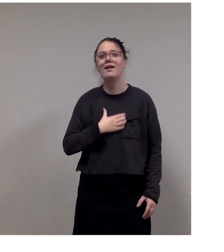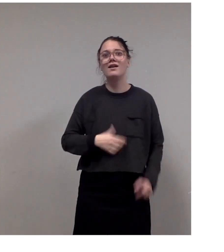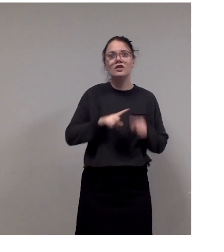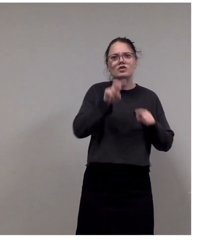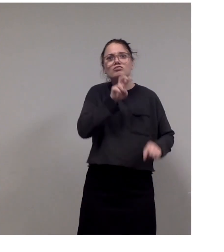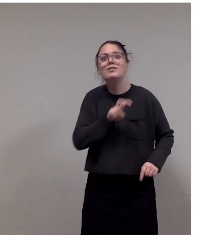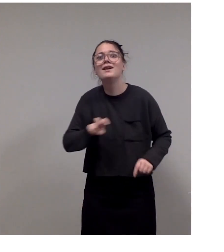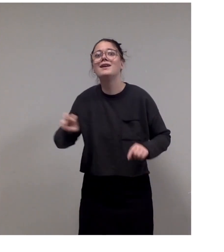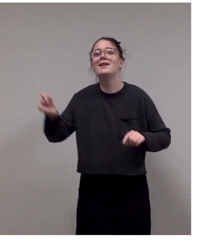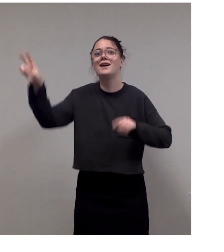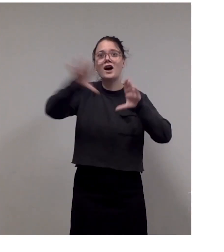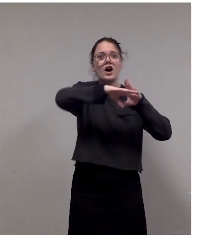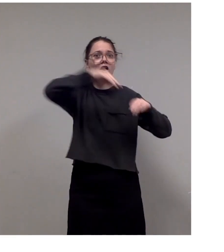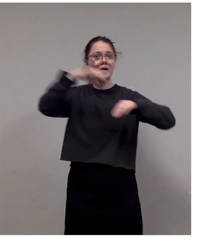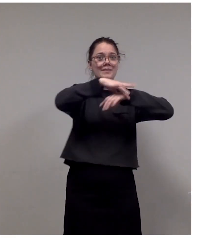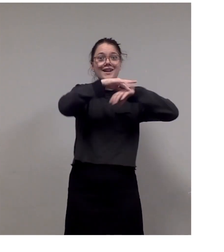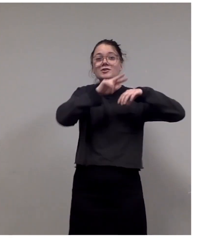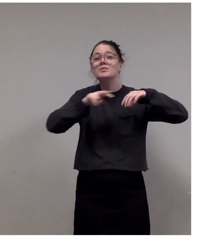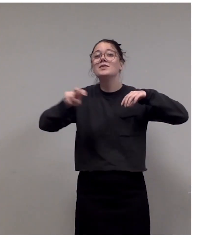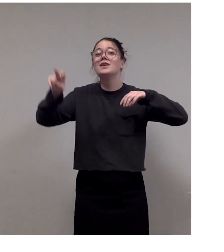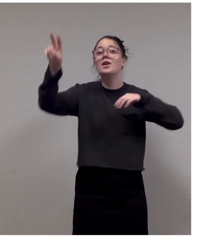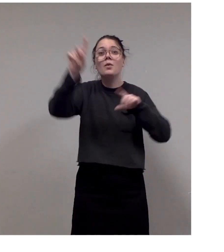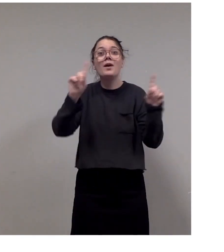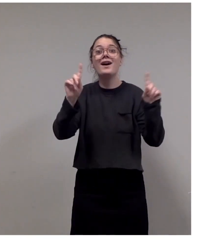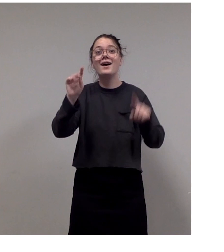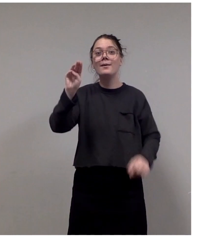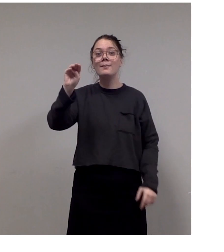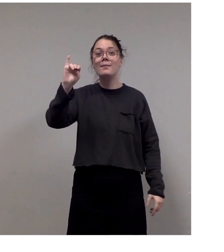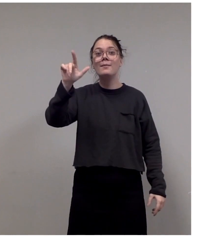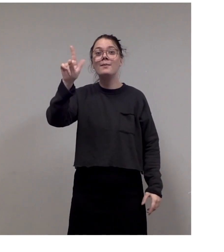visit the Milky Way, discover constellations